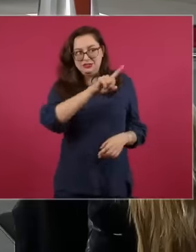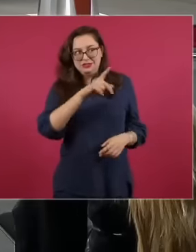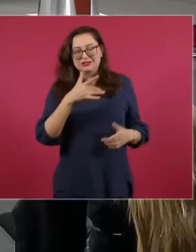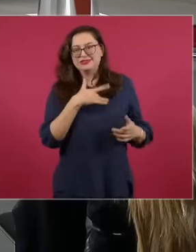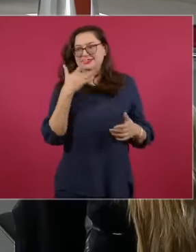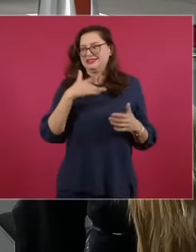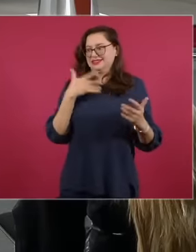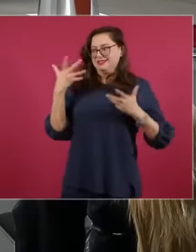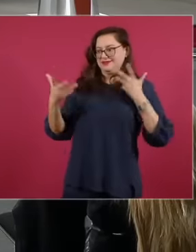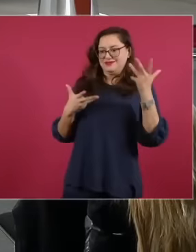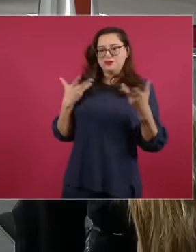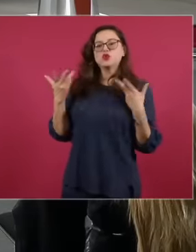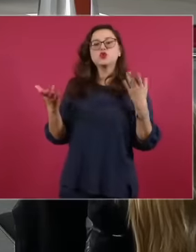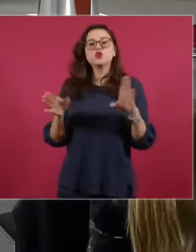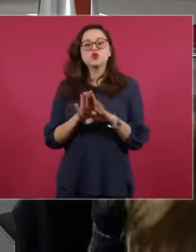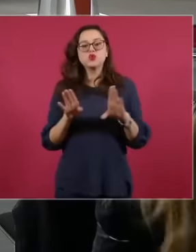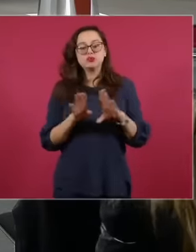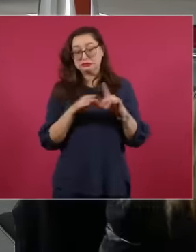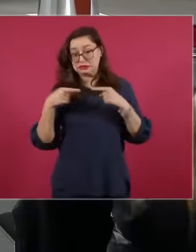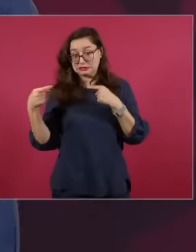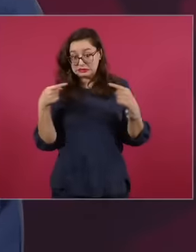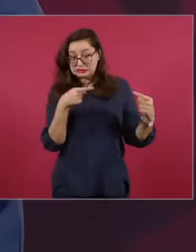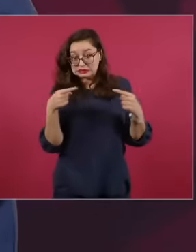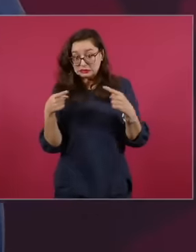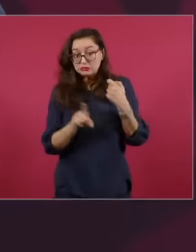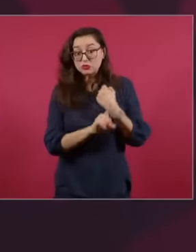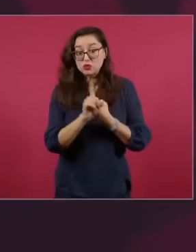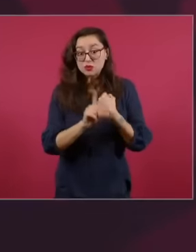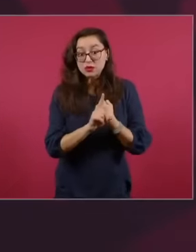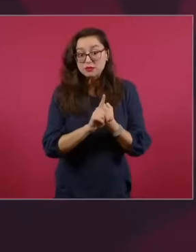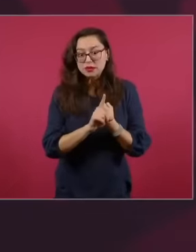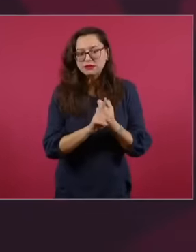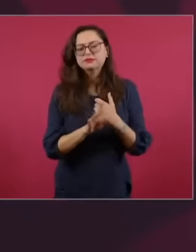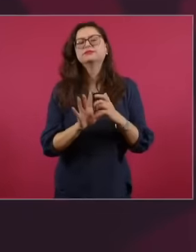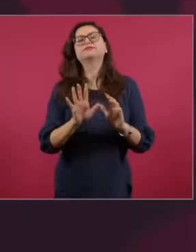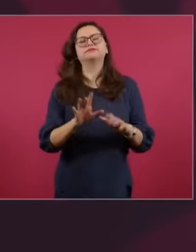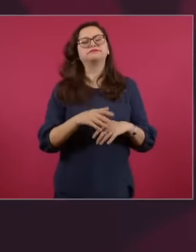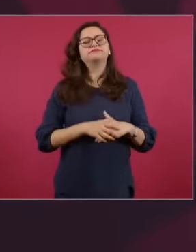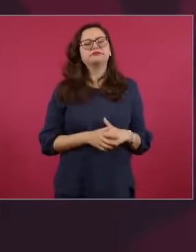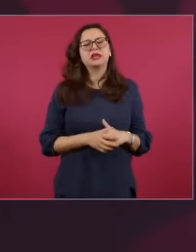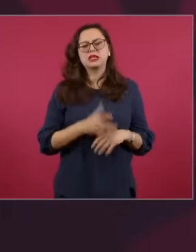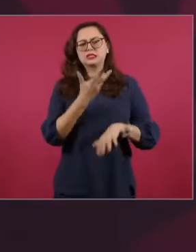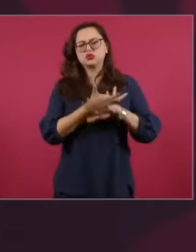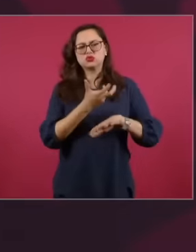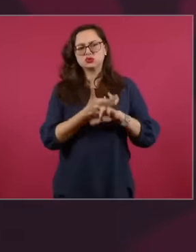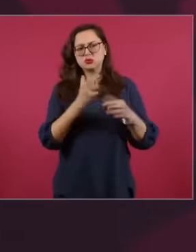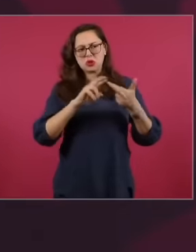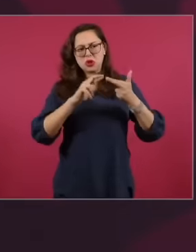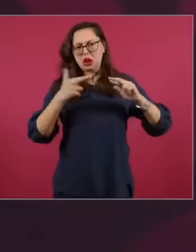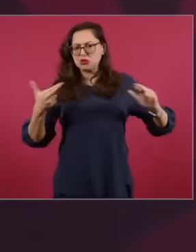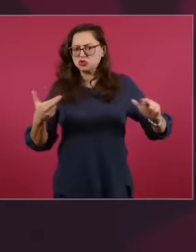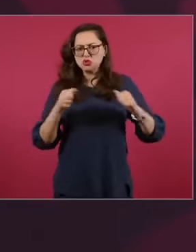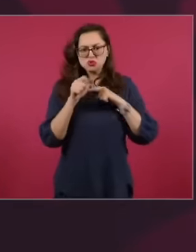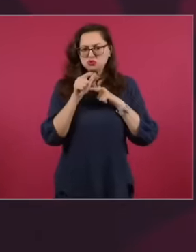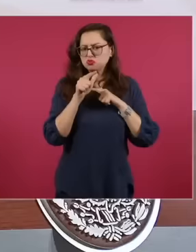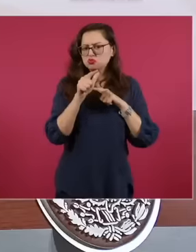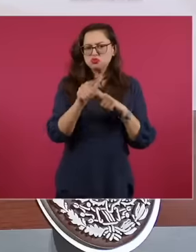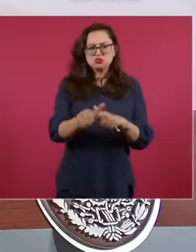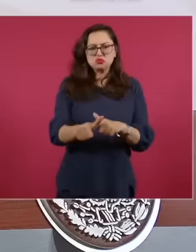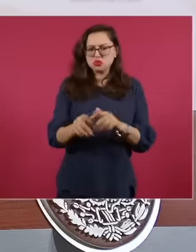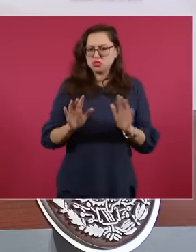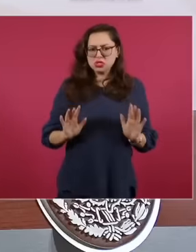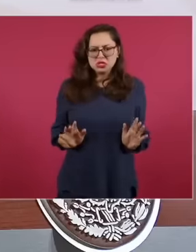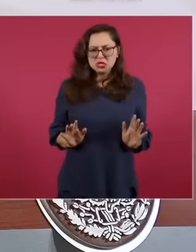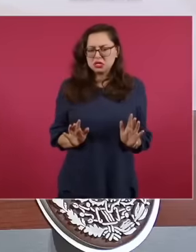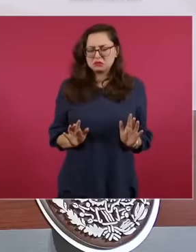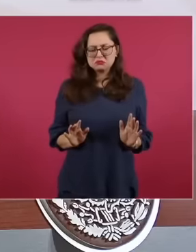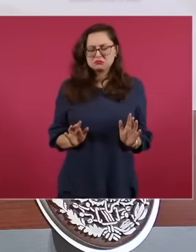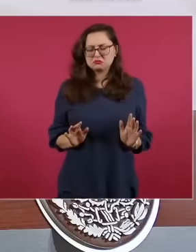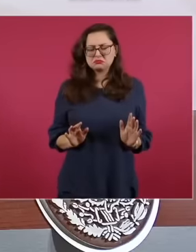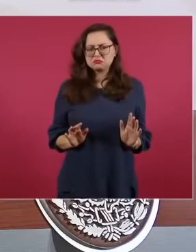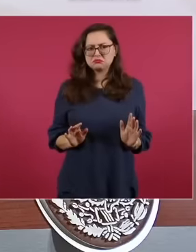Thank you very much The relationship with the United States government continues to be maintained There was only